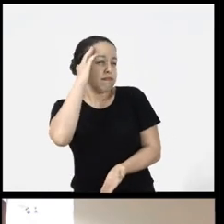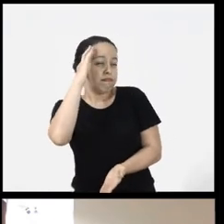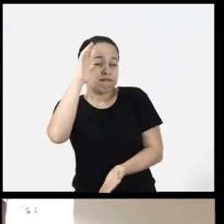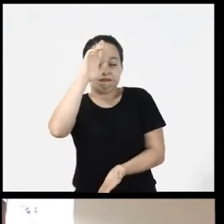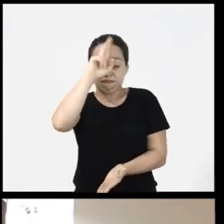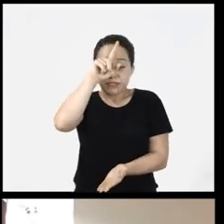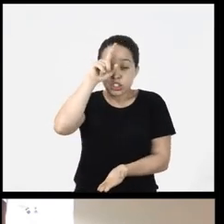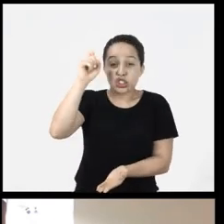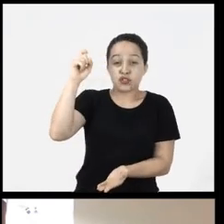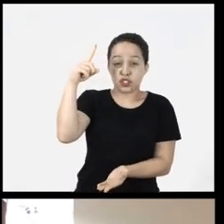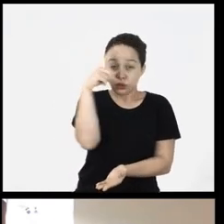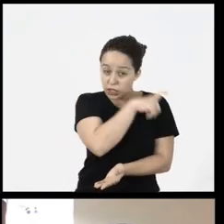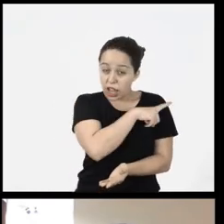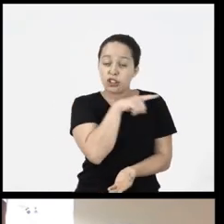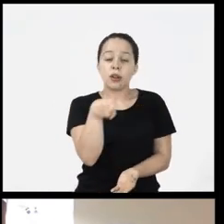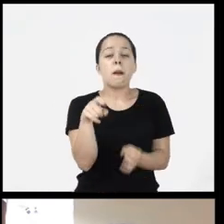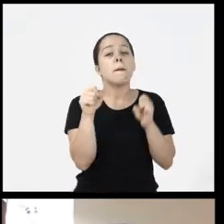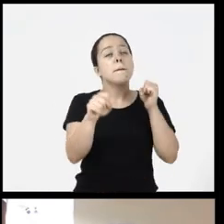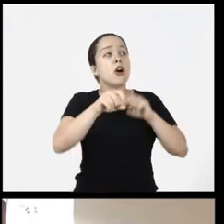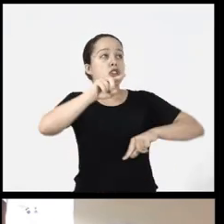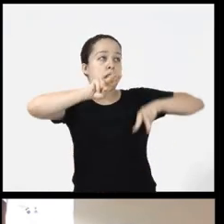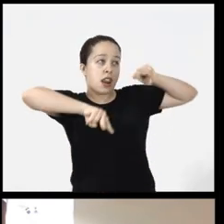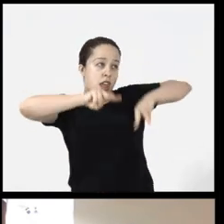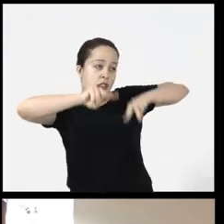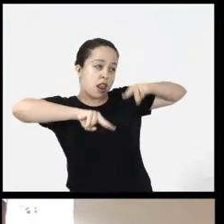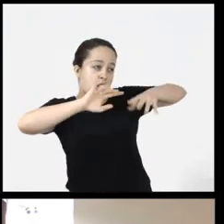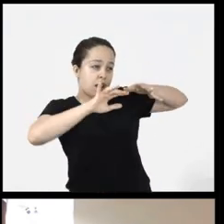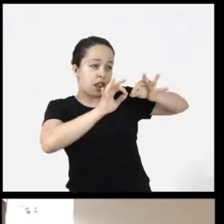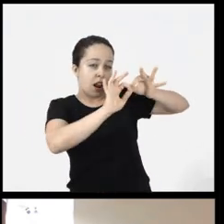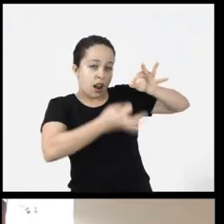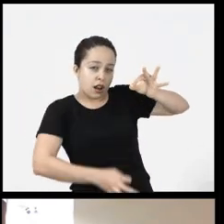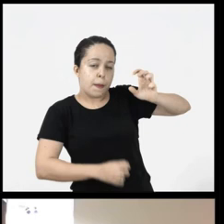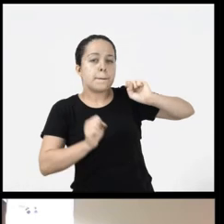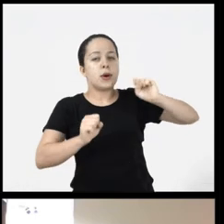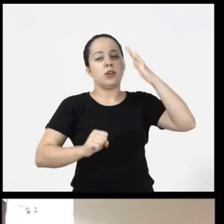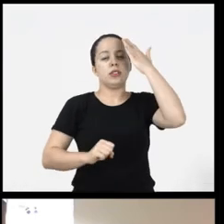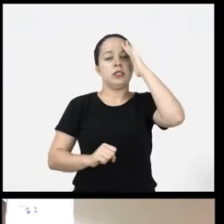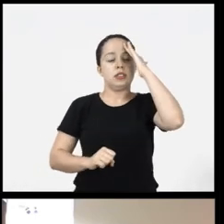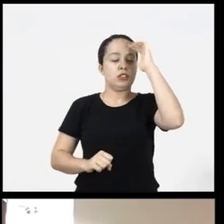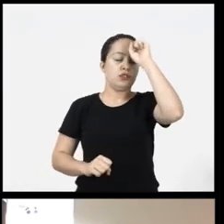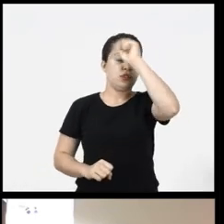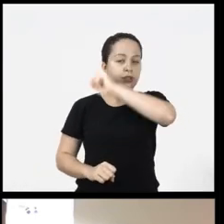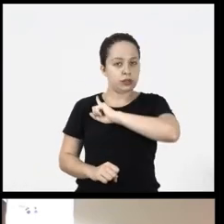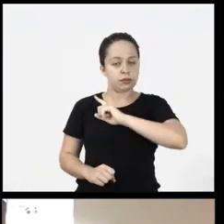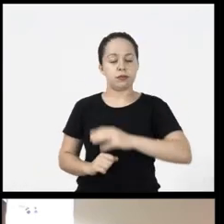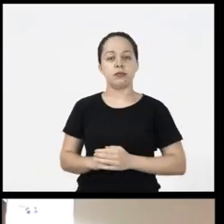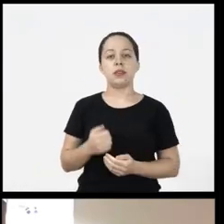understanding that they may have difficulty understanding those paragraphs too long I